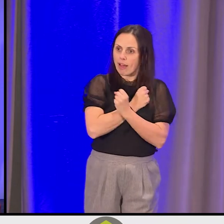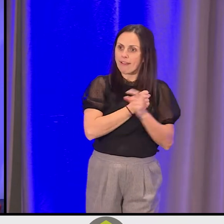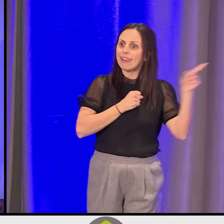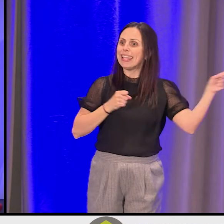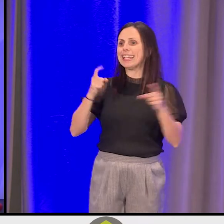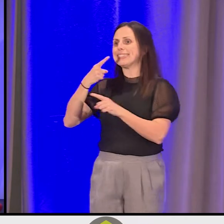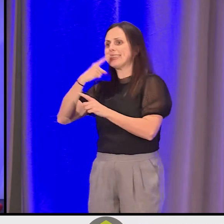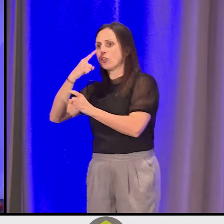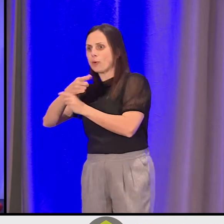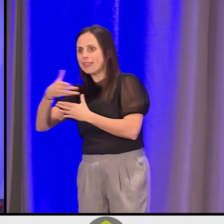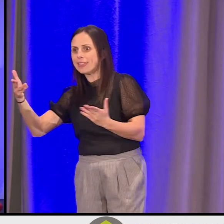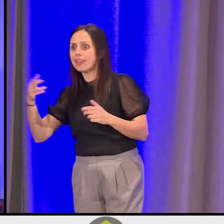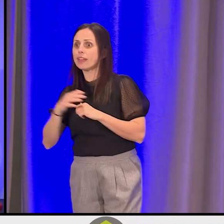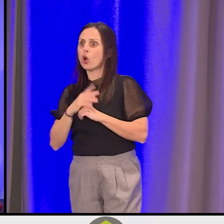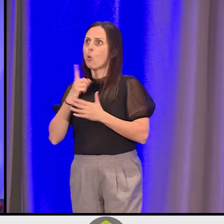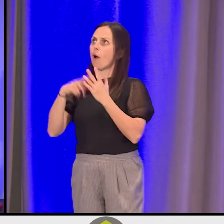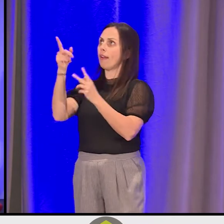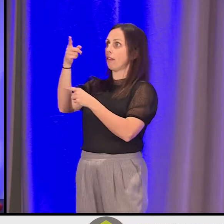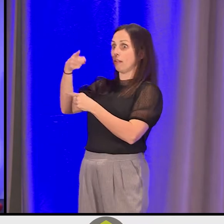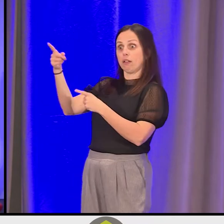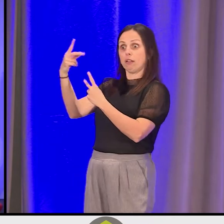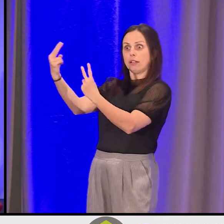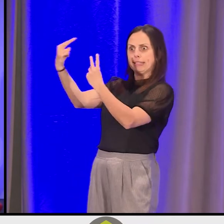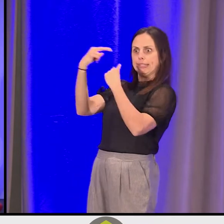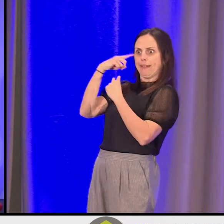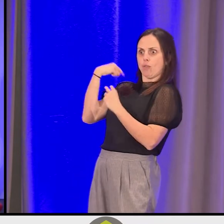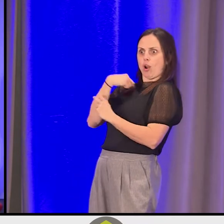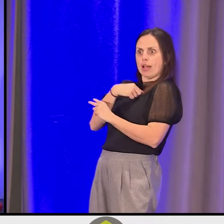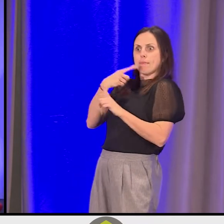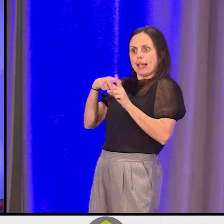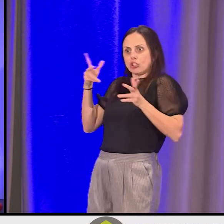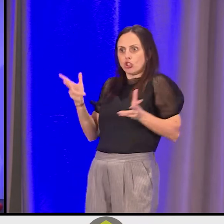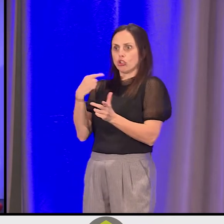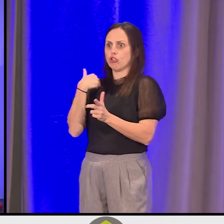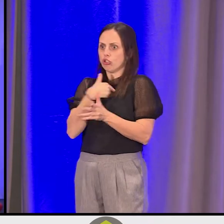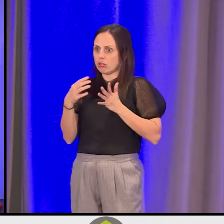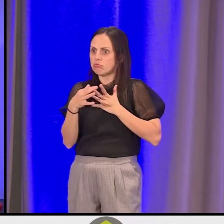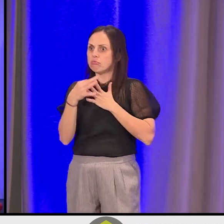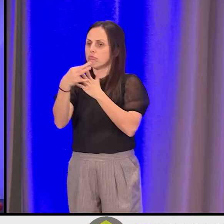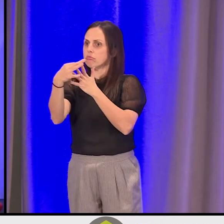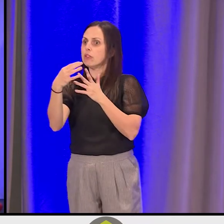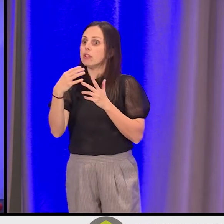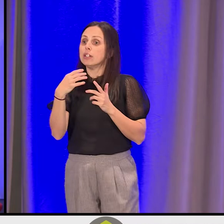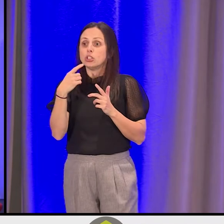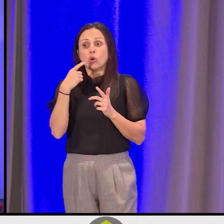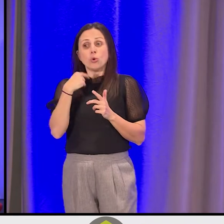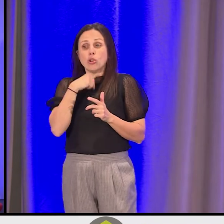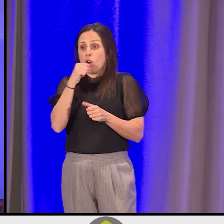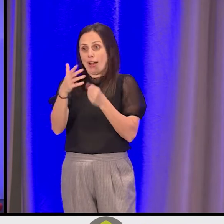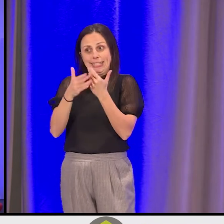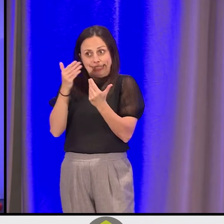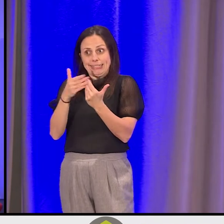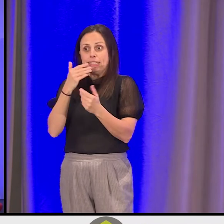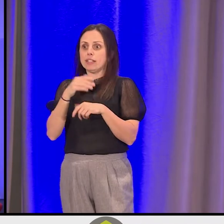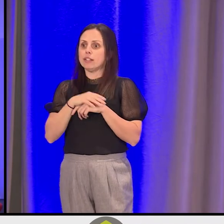It's both what was seen in us and what is being encouraged in us. So not an easy space. And we will -- we say we're consciously incompetent.